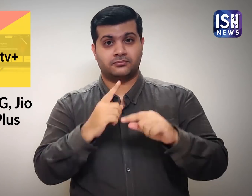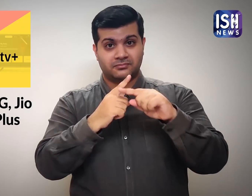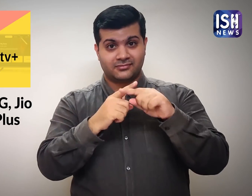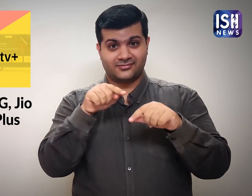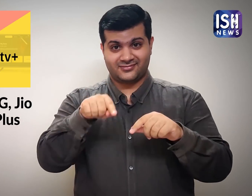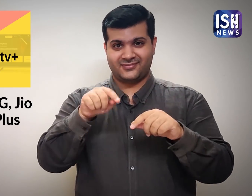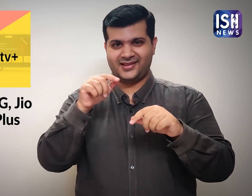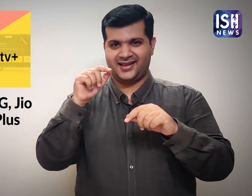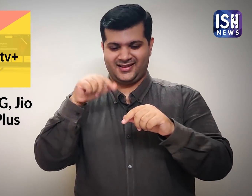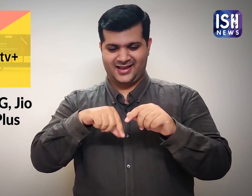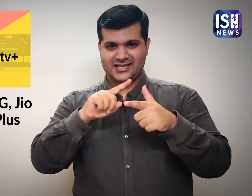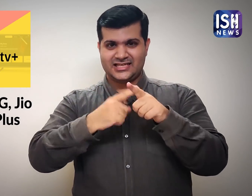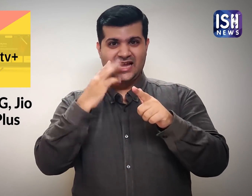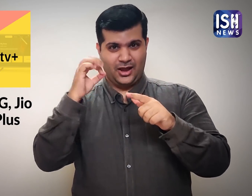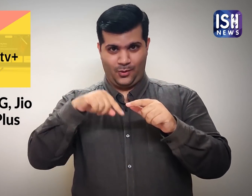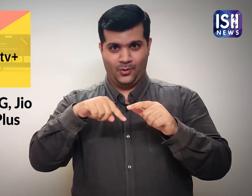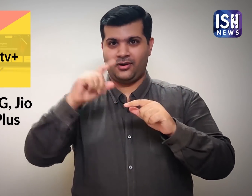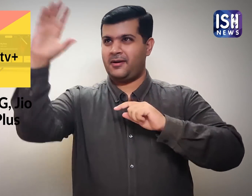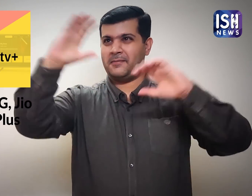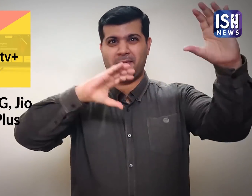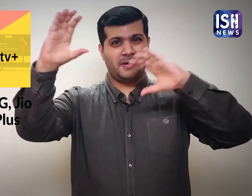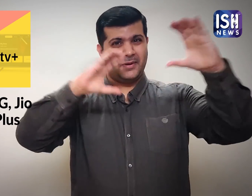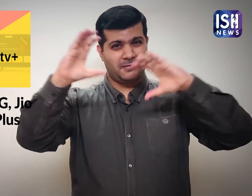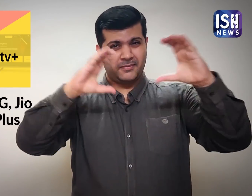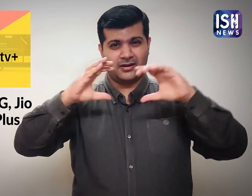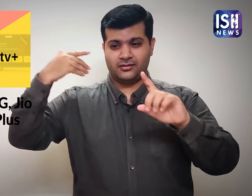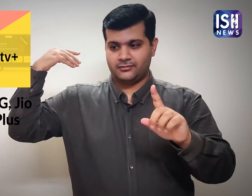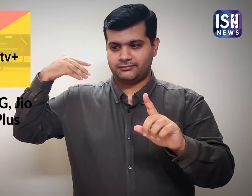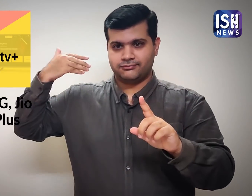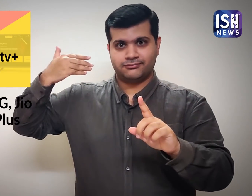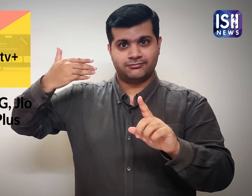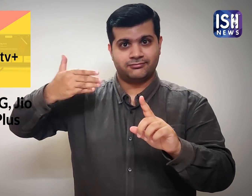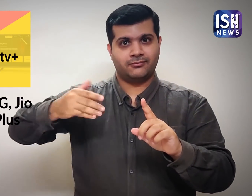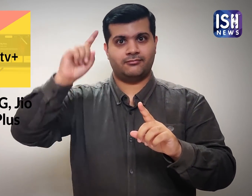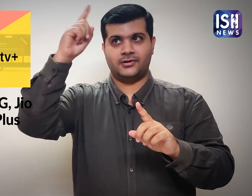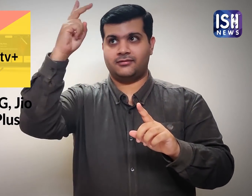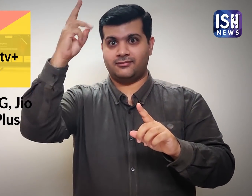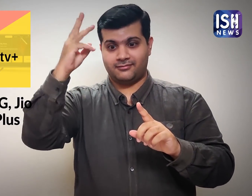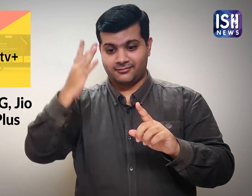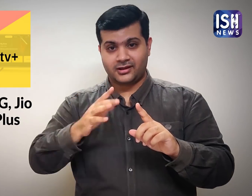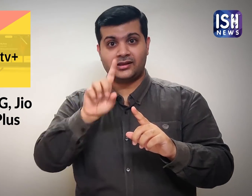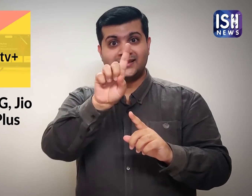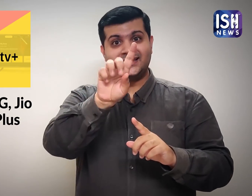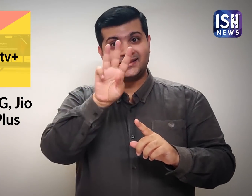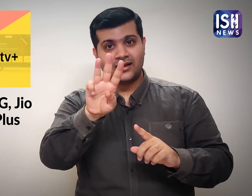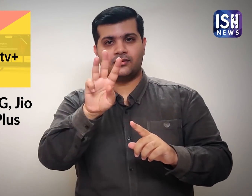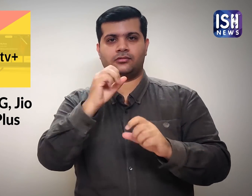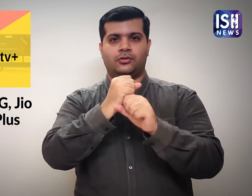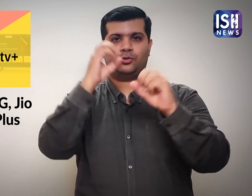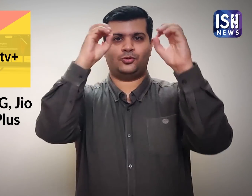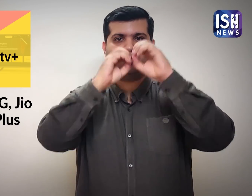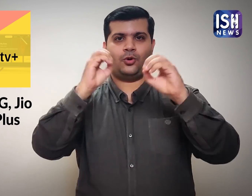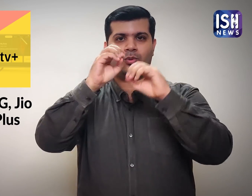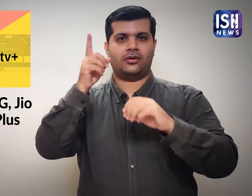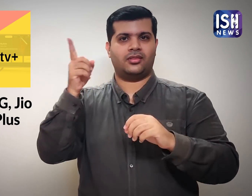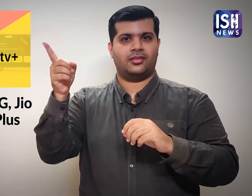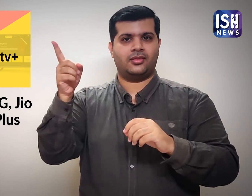Google is now the 13th company to make such an investment in Jio.